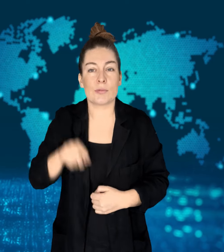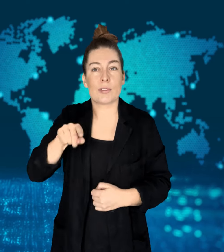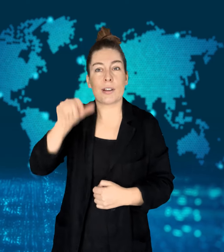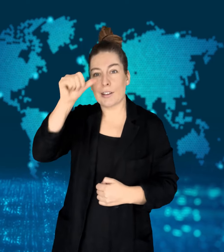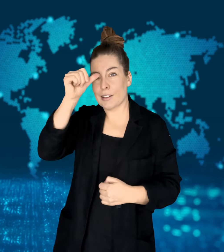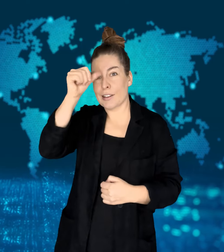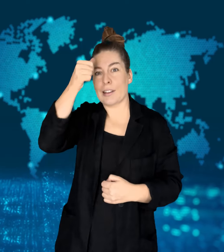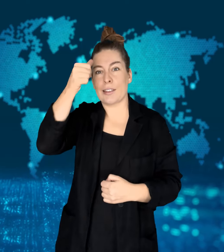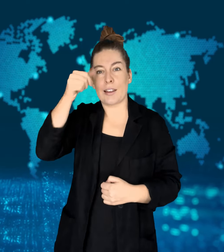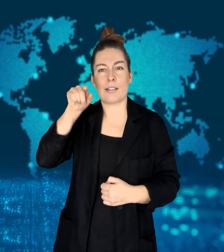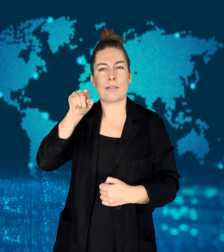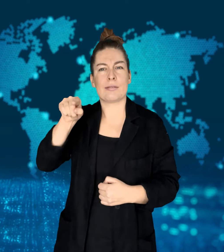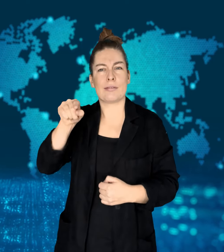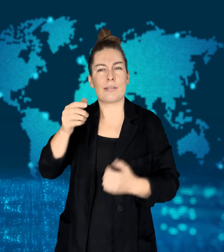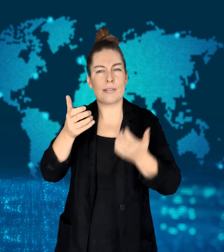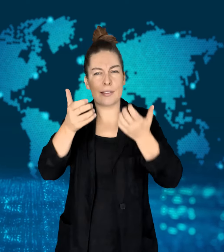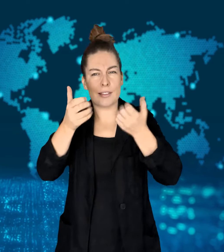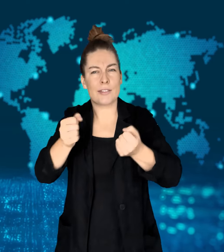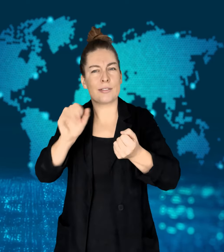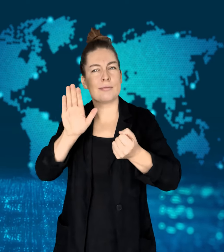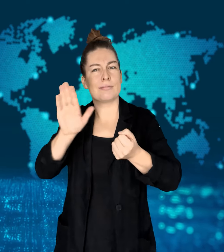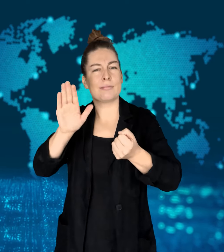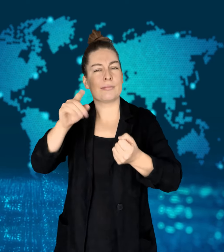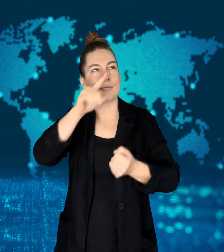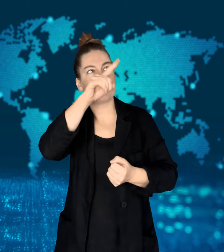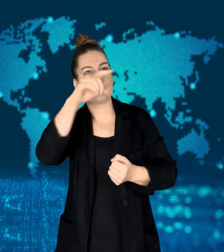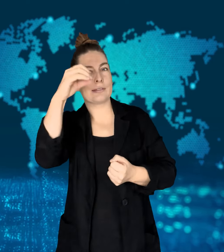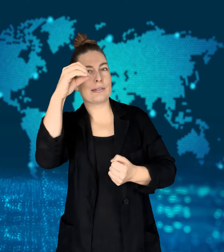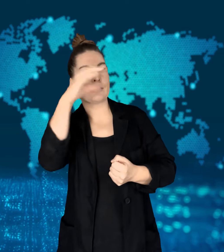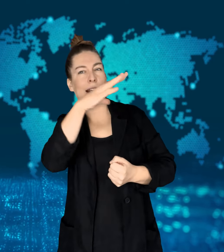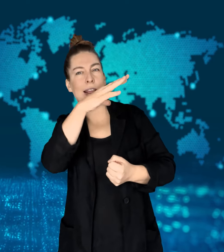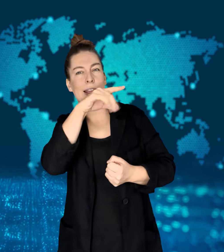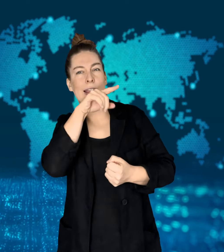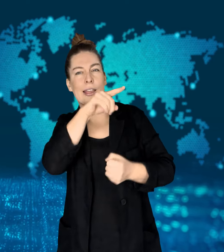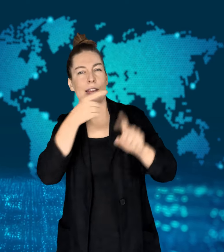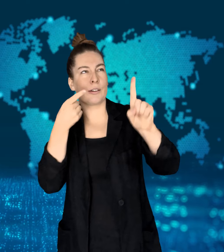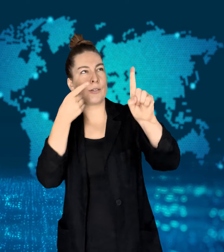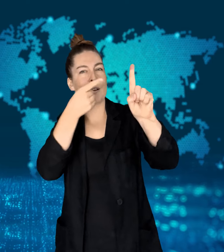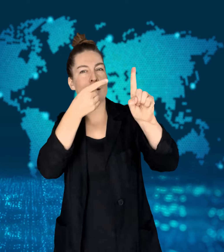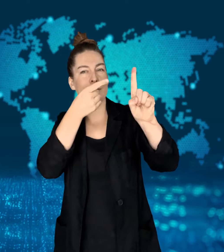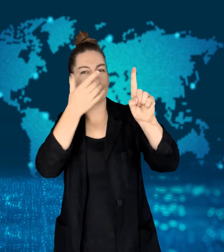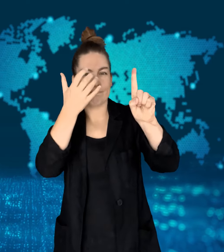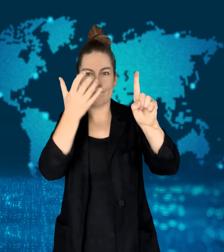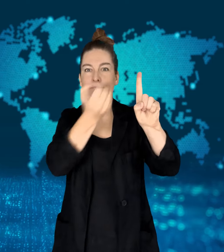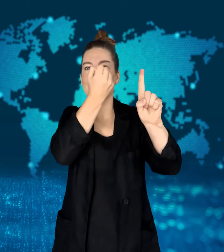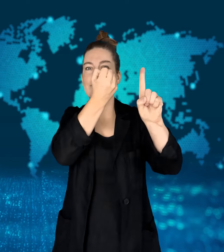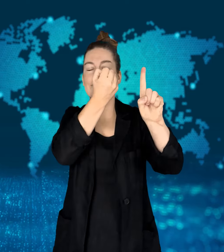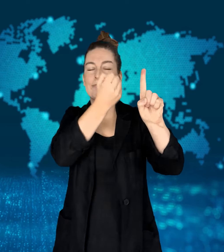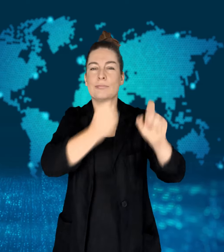Solar mission reaches destination